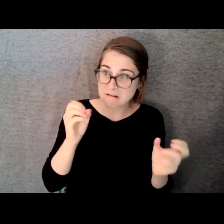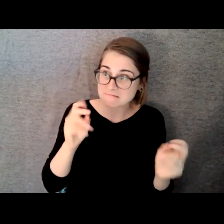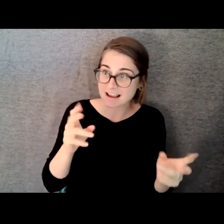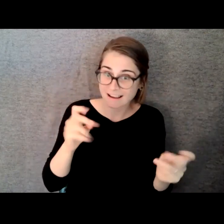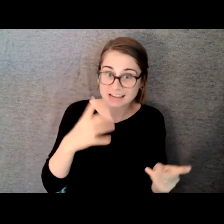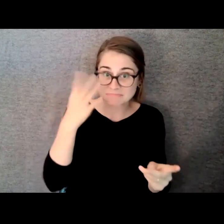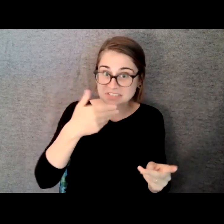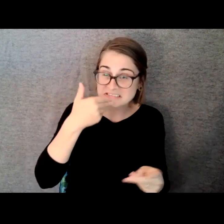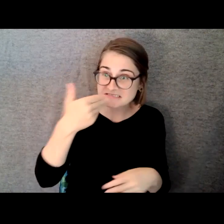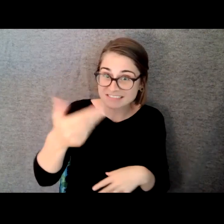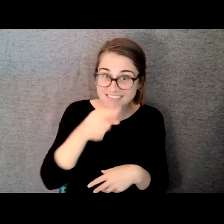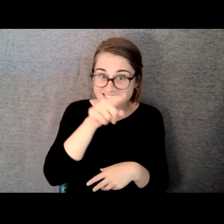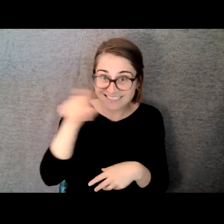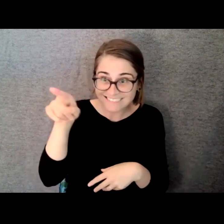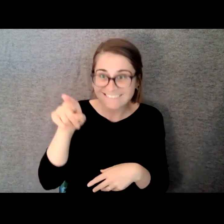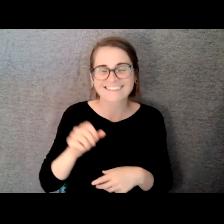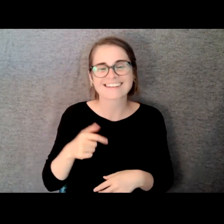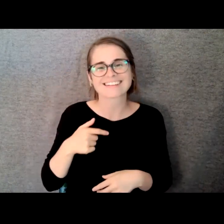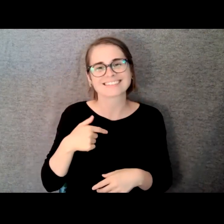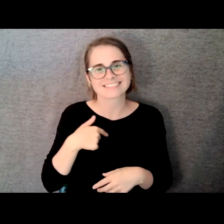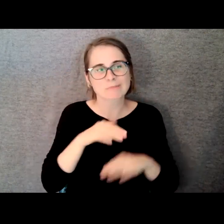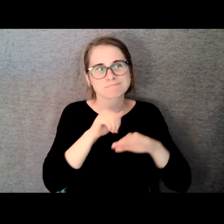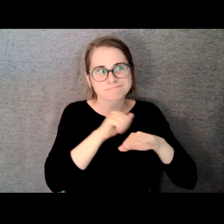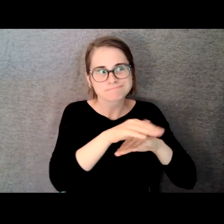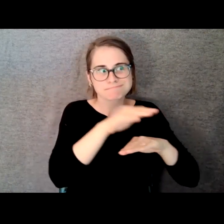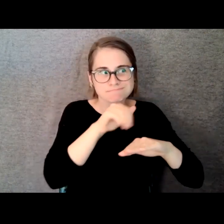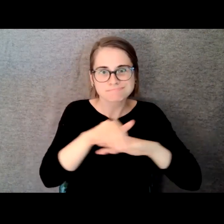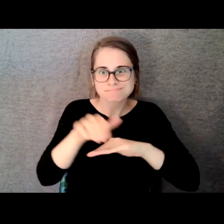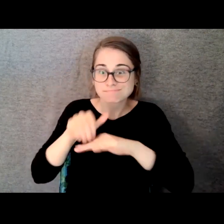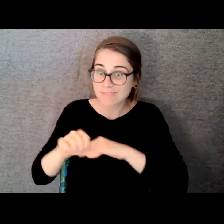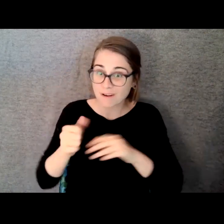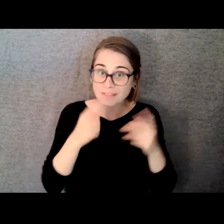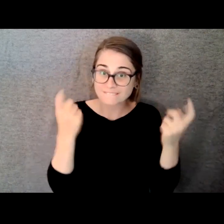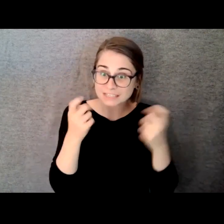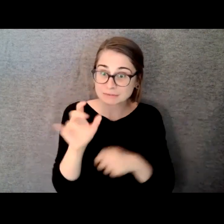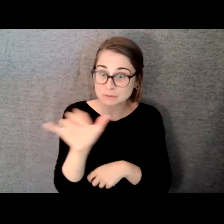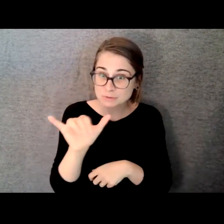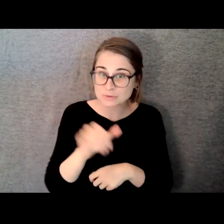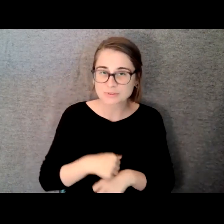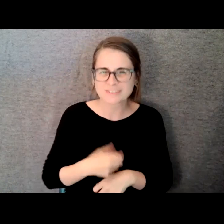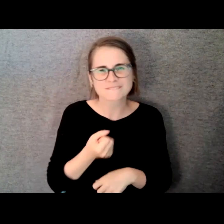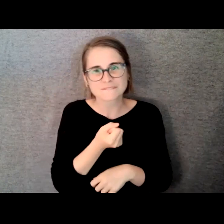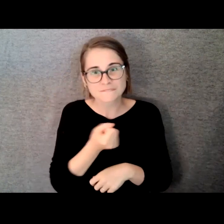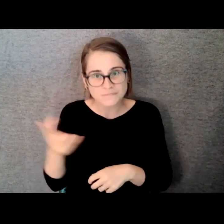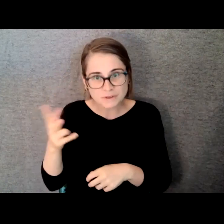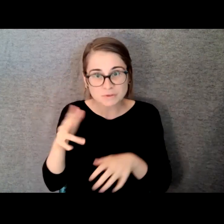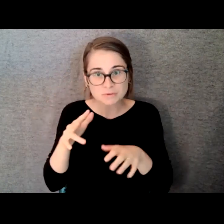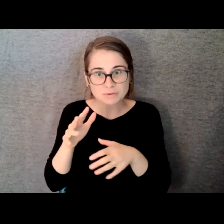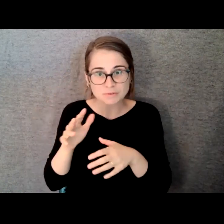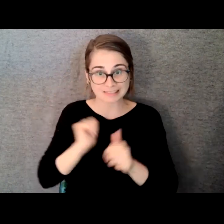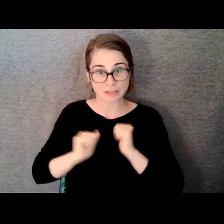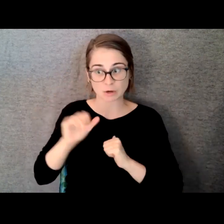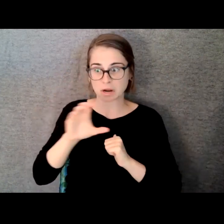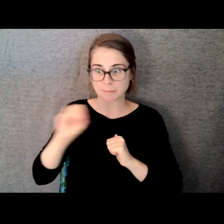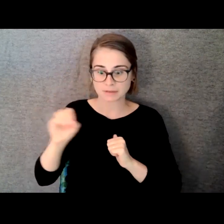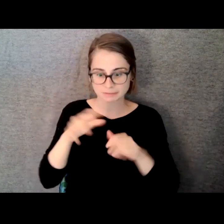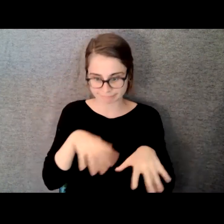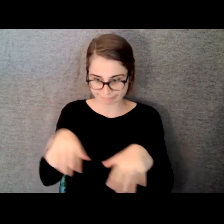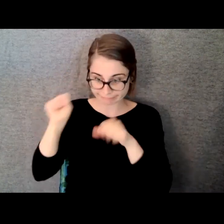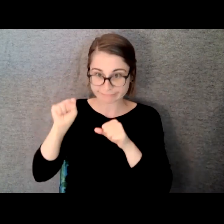to Broadway and made a couple of productions here and there and never made it to Broadway